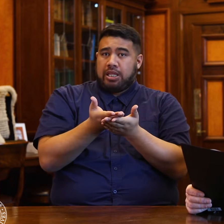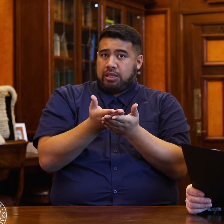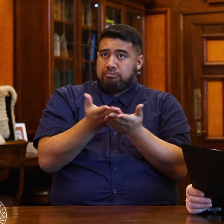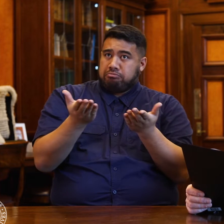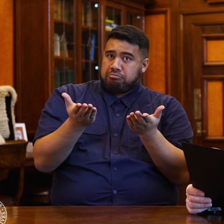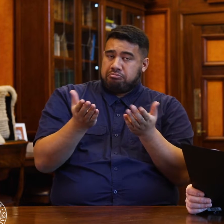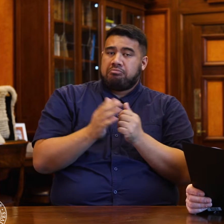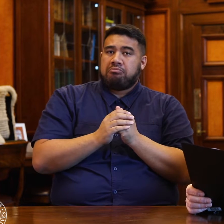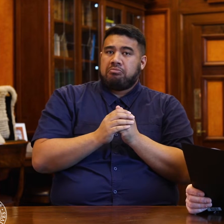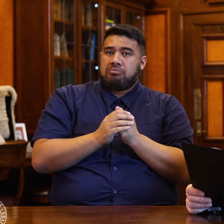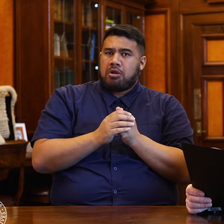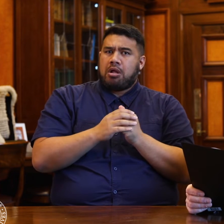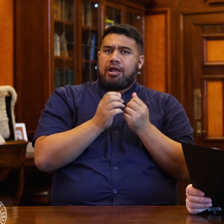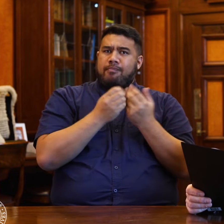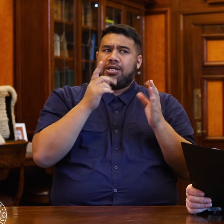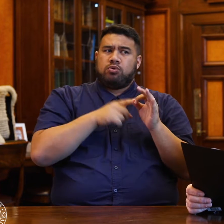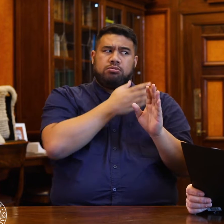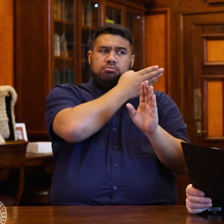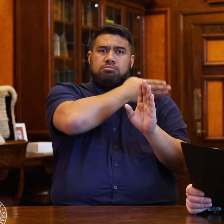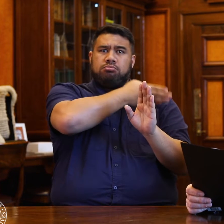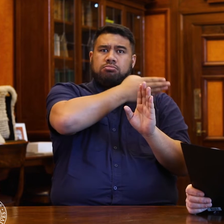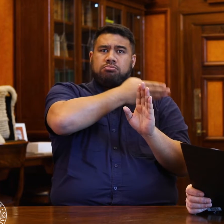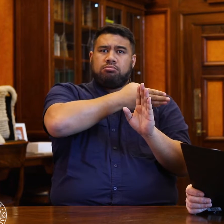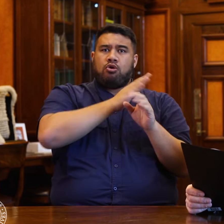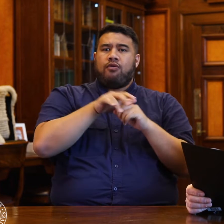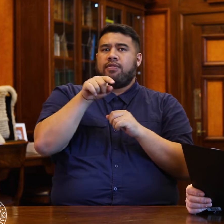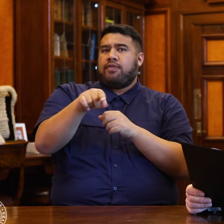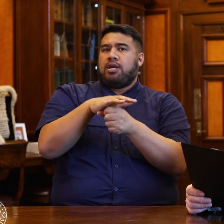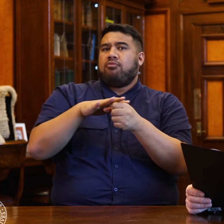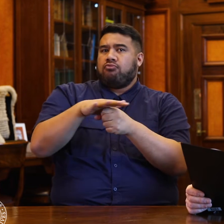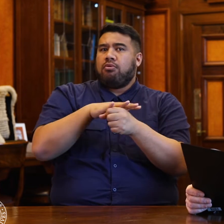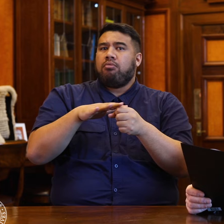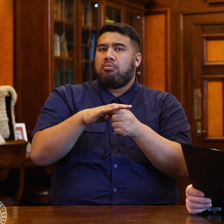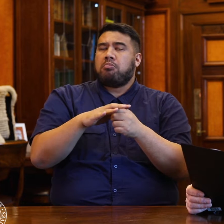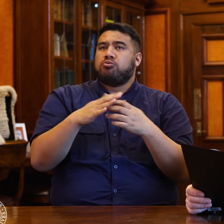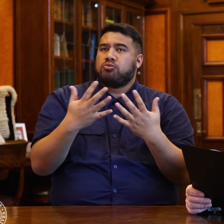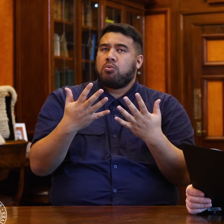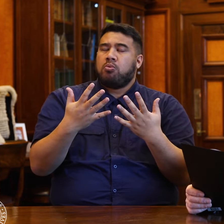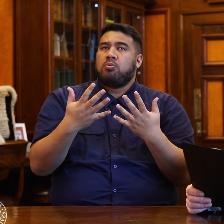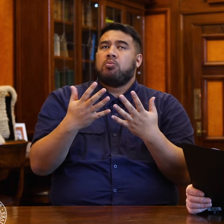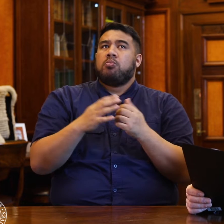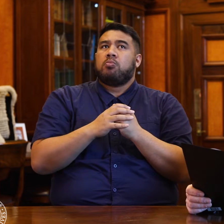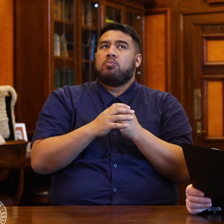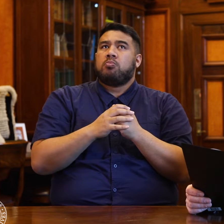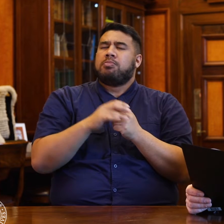There's been a series of questions in this area, and one where there are some clear differences